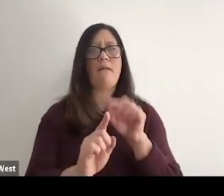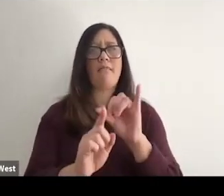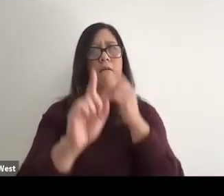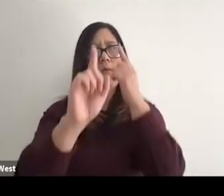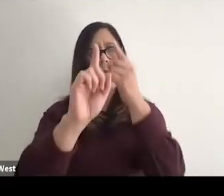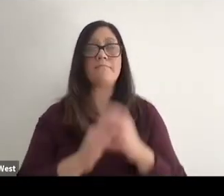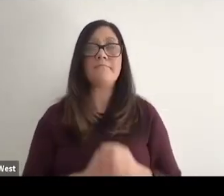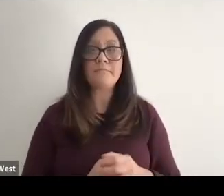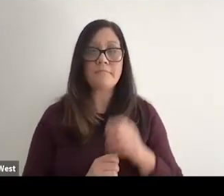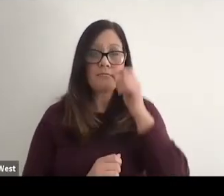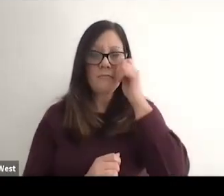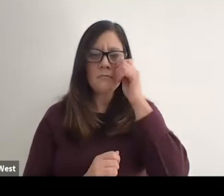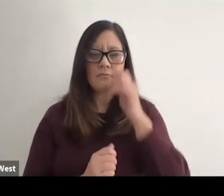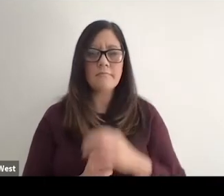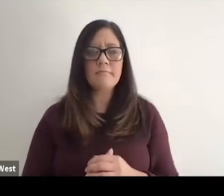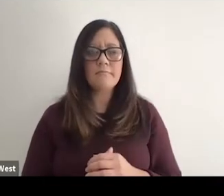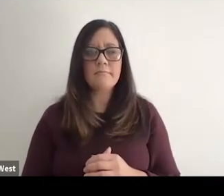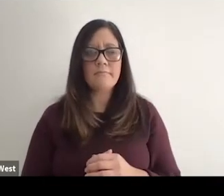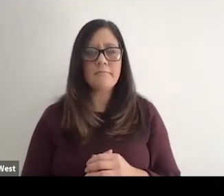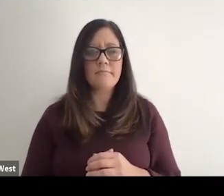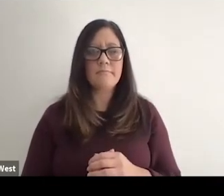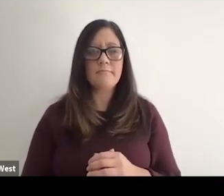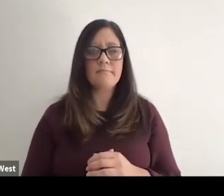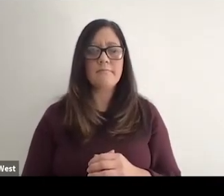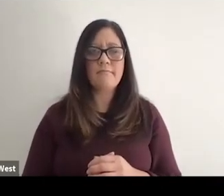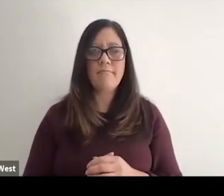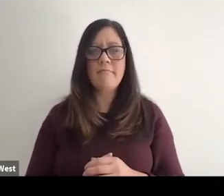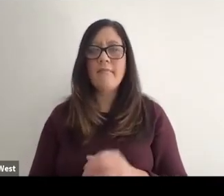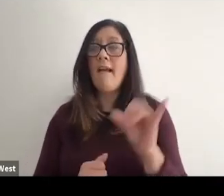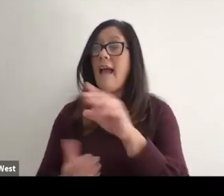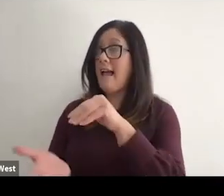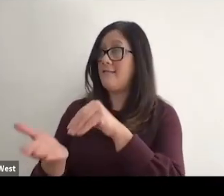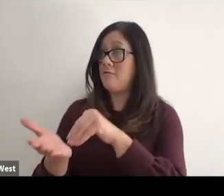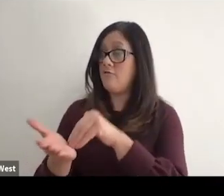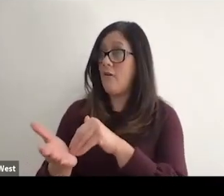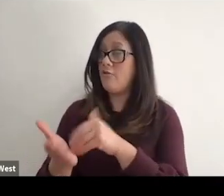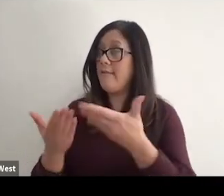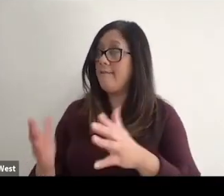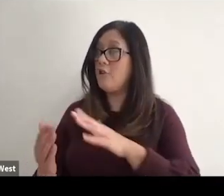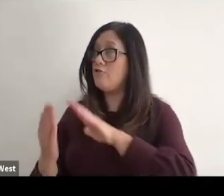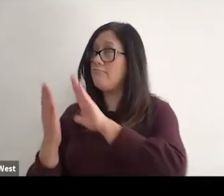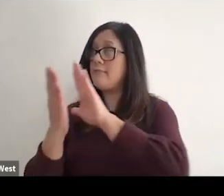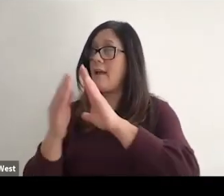the needle on that and where we need to head. As a physician, have you encountered barriers